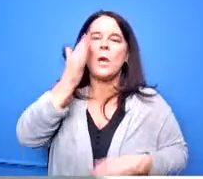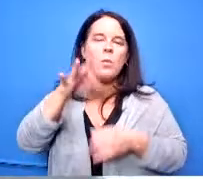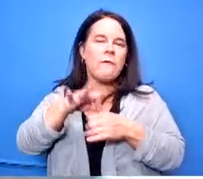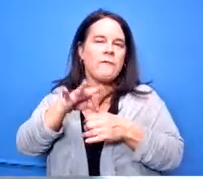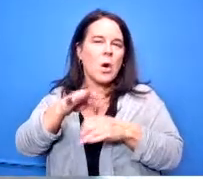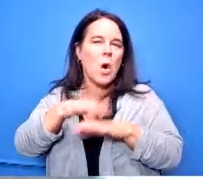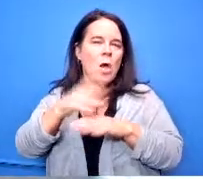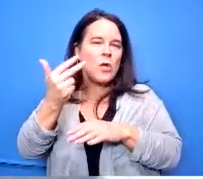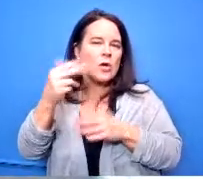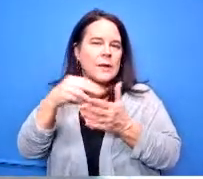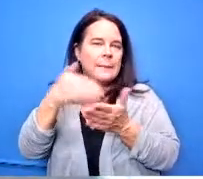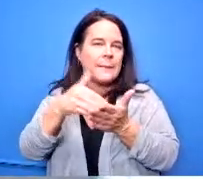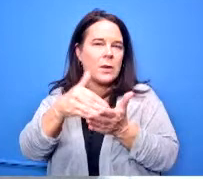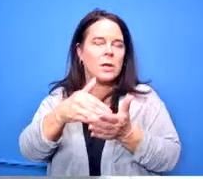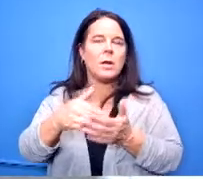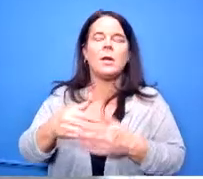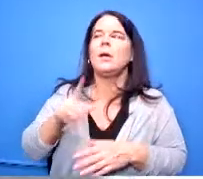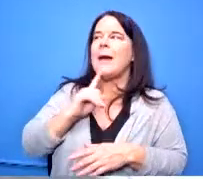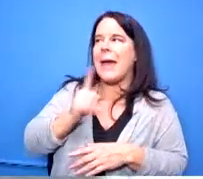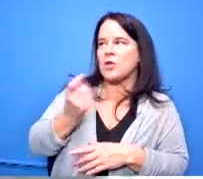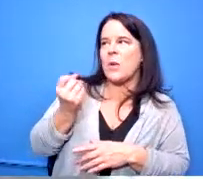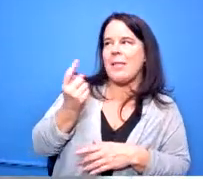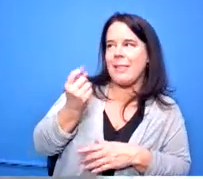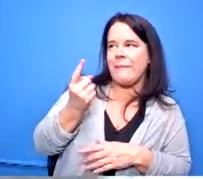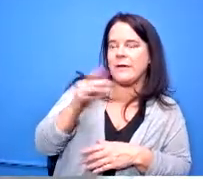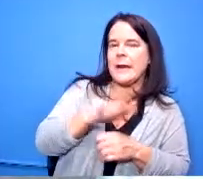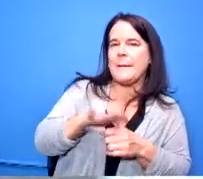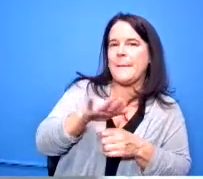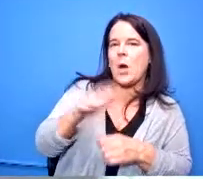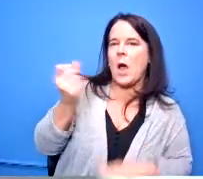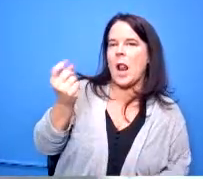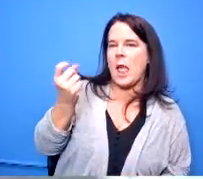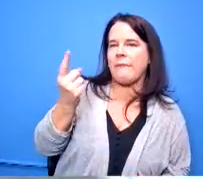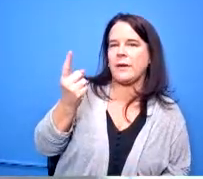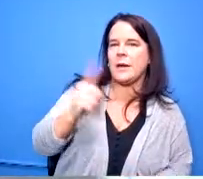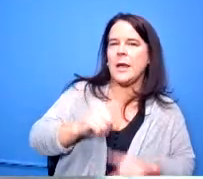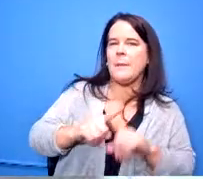you'll be it's actually 11. it's it's around 11 million but you'll see that would it be helpful